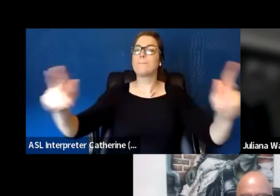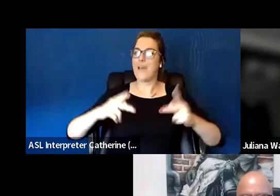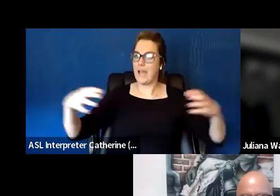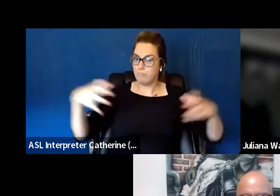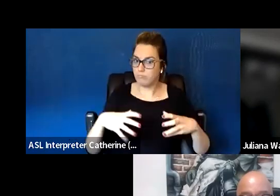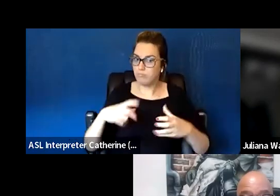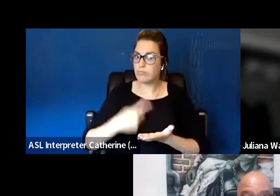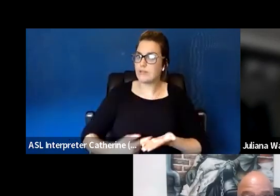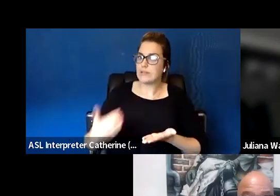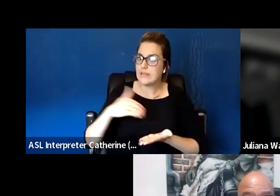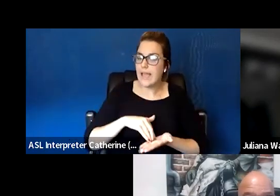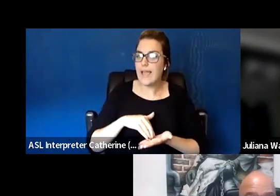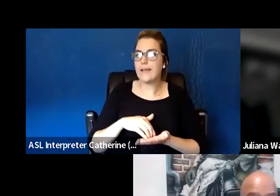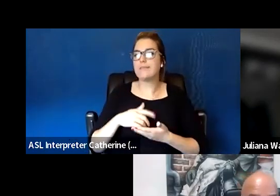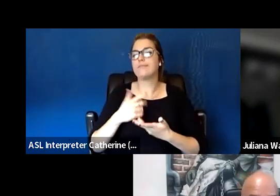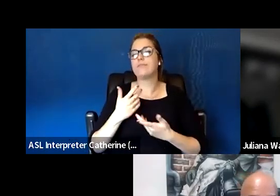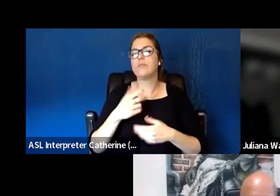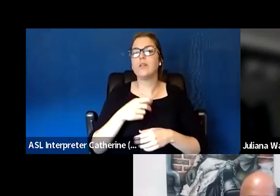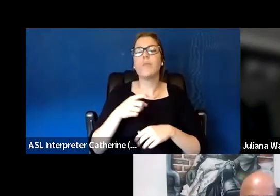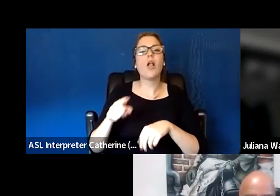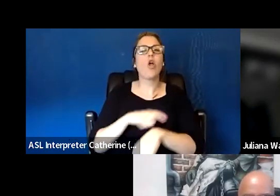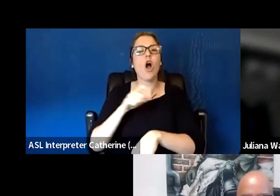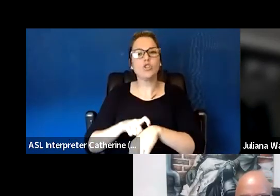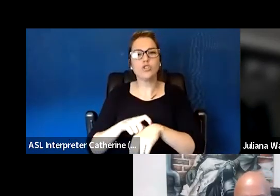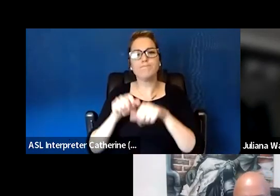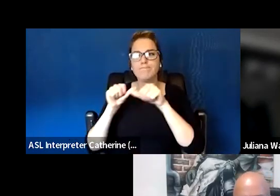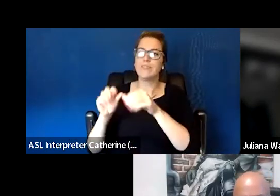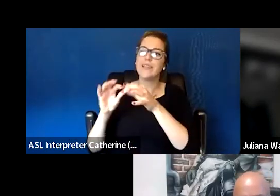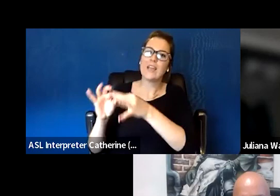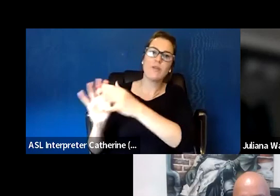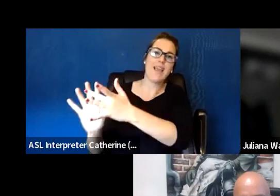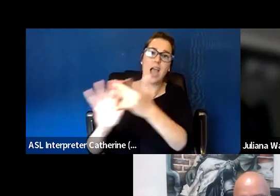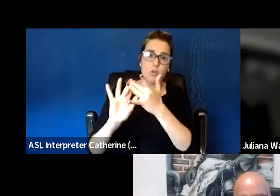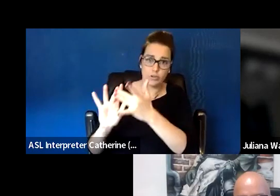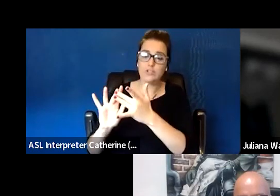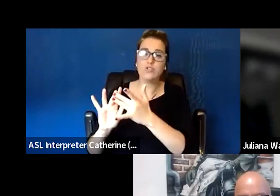I think long-term engagement and outreach means one thing, but in permanent housing, it means something else.